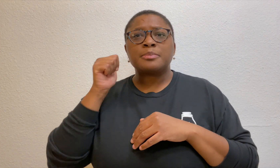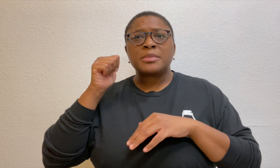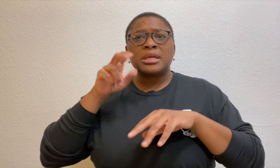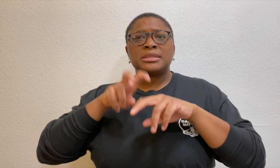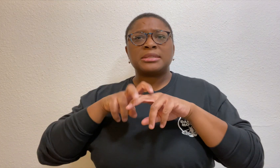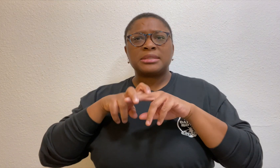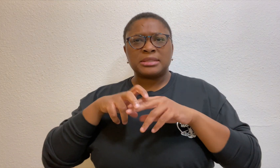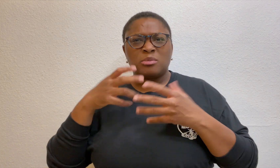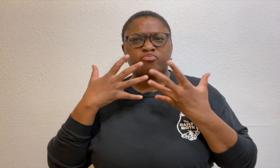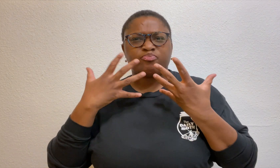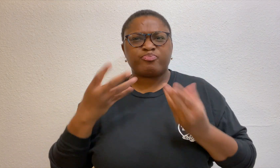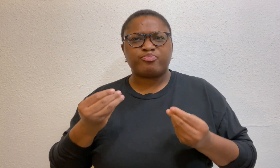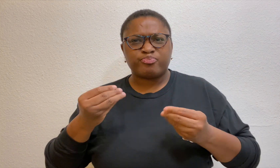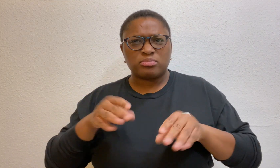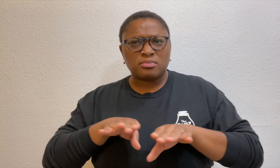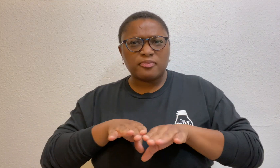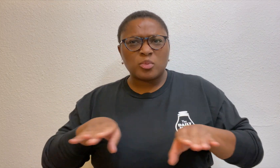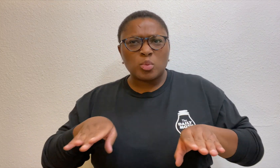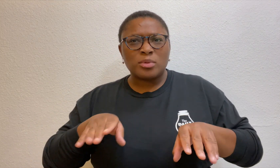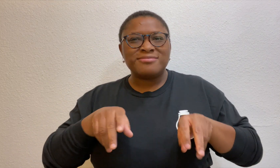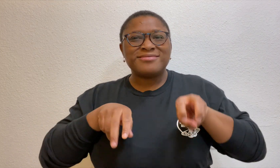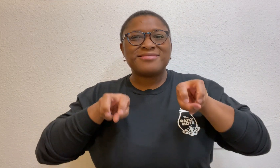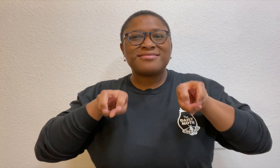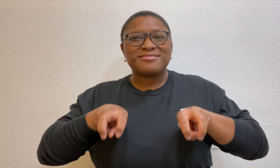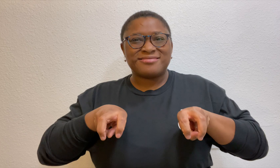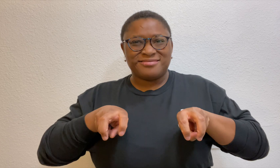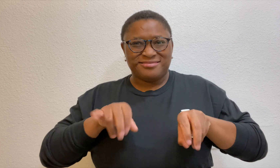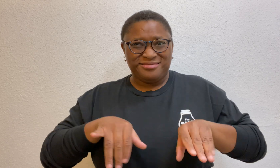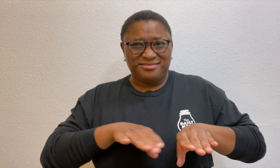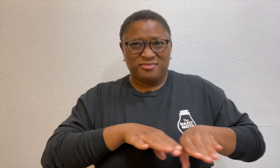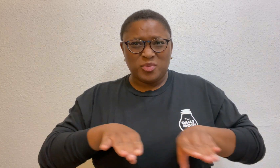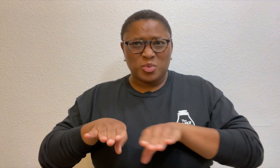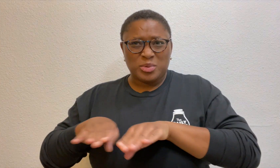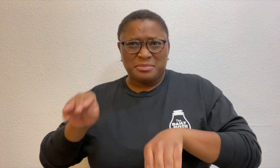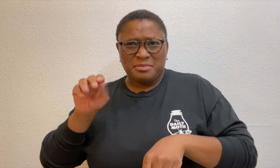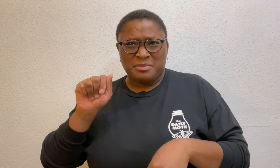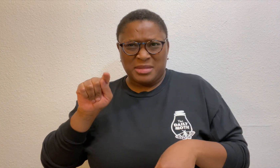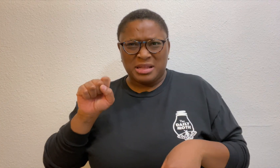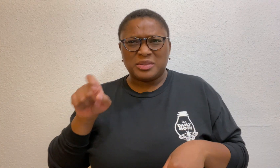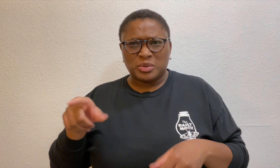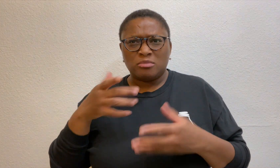The floor of the car’s back seat was soaked,